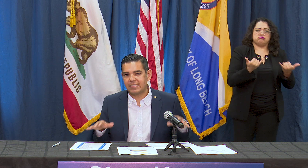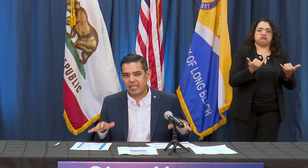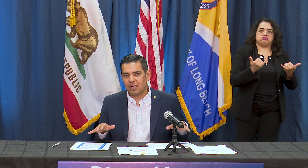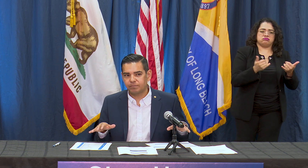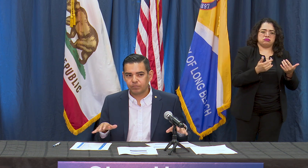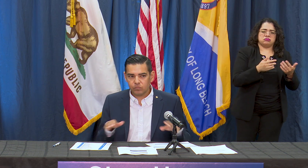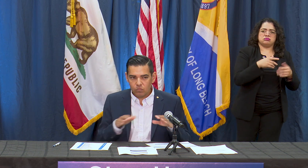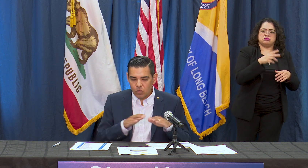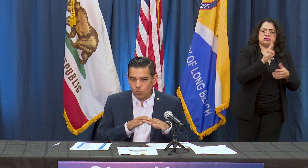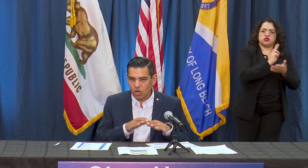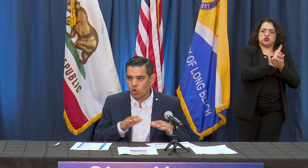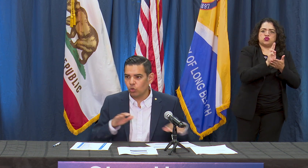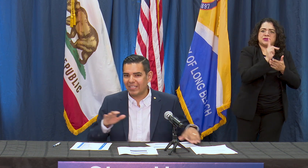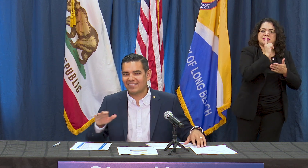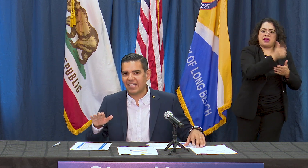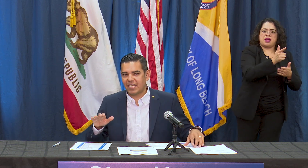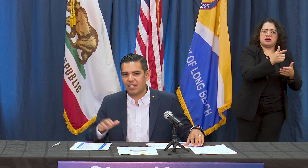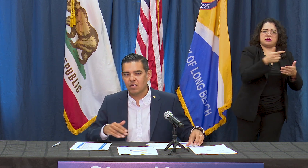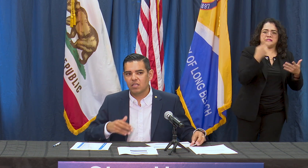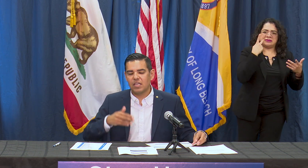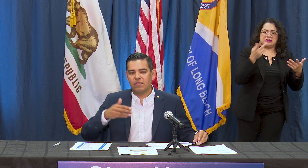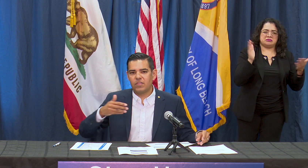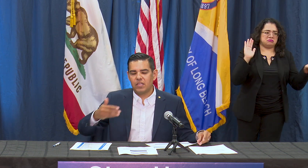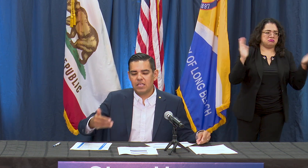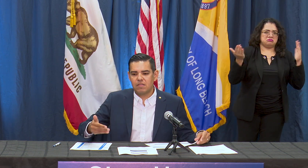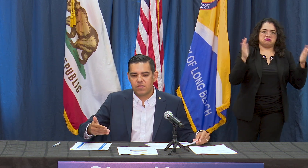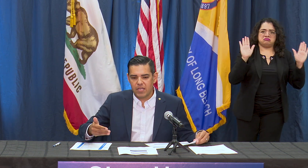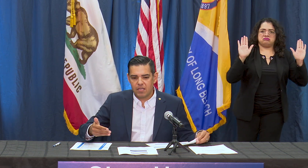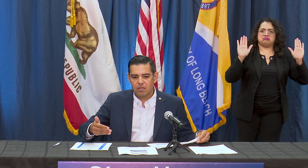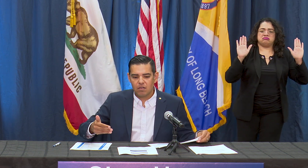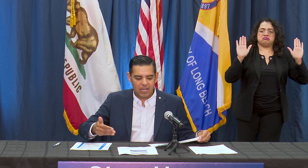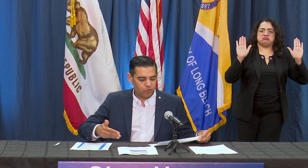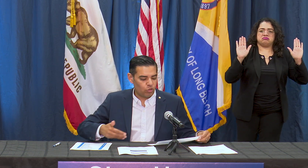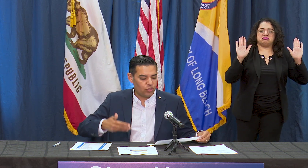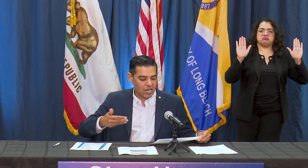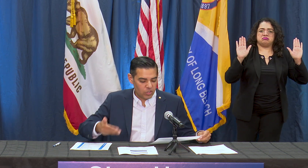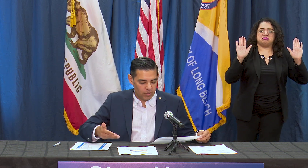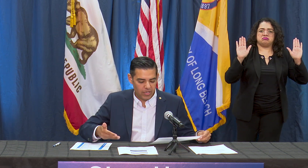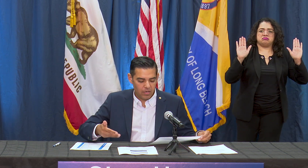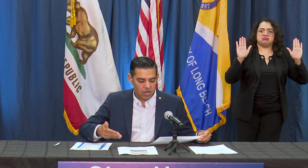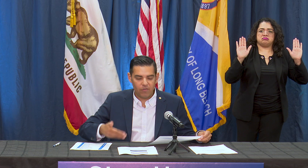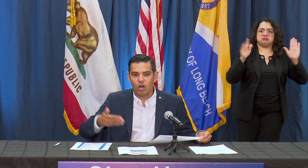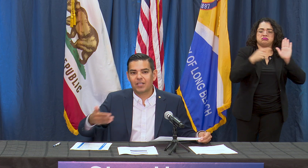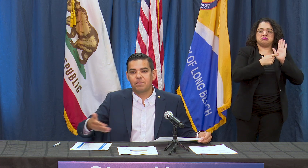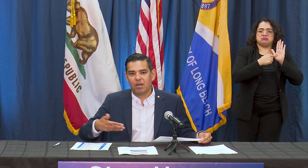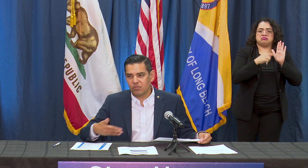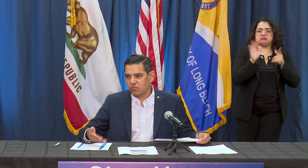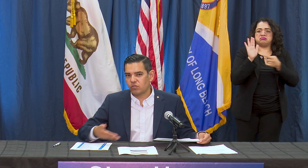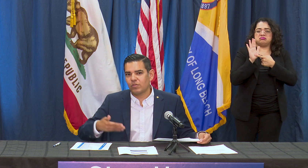data. We are holding steady in the kind of trajectory of our comparisons to